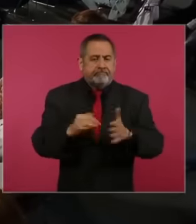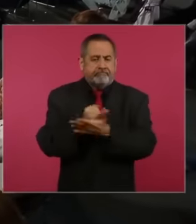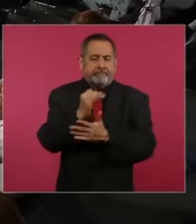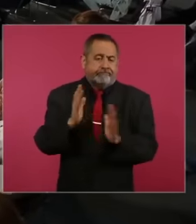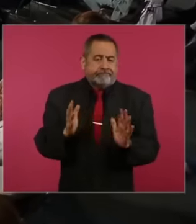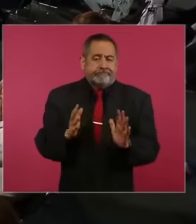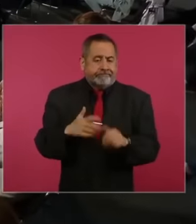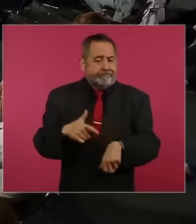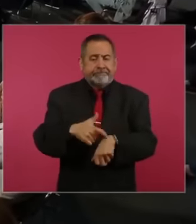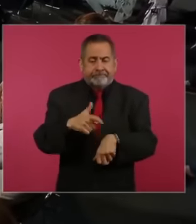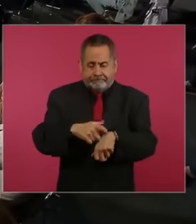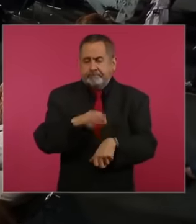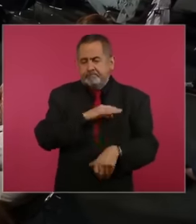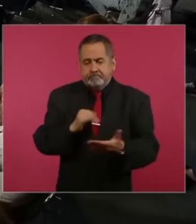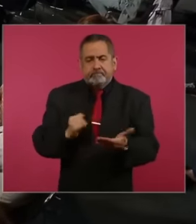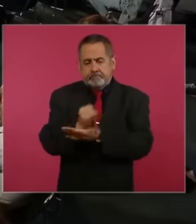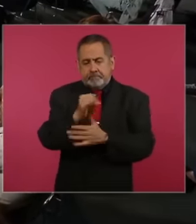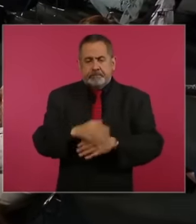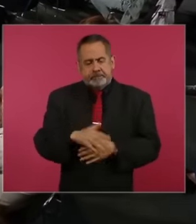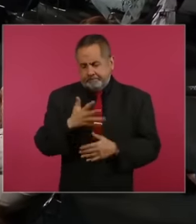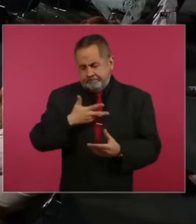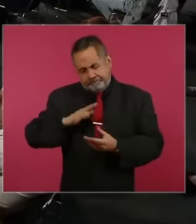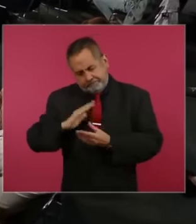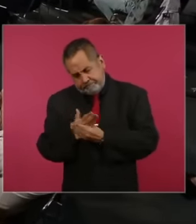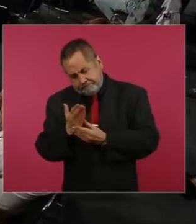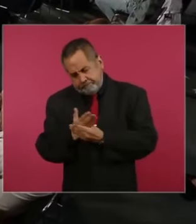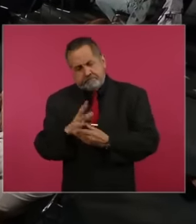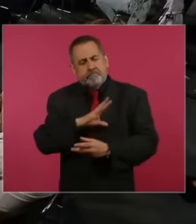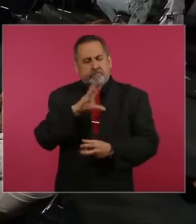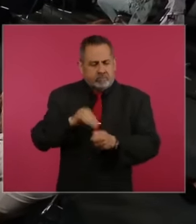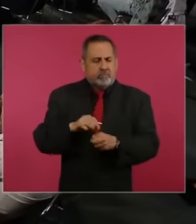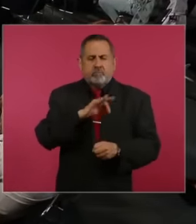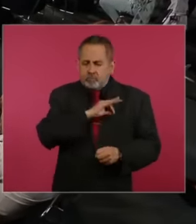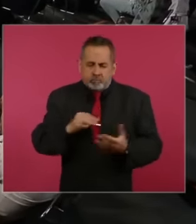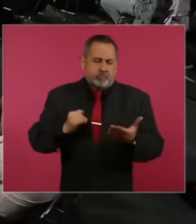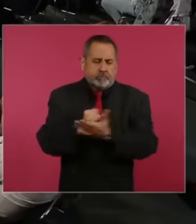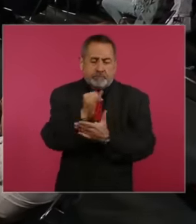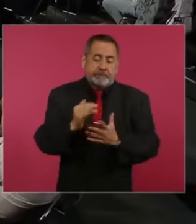time to be able to resolve, they already have all the documentation now on the issues of